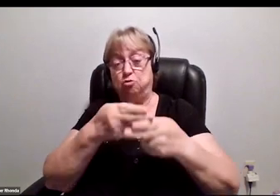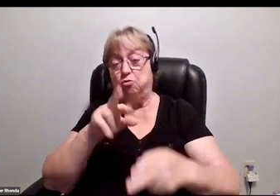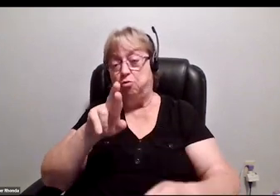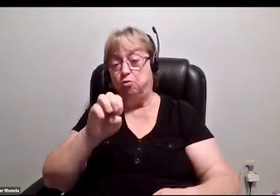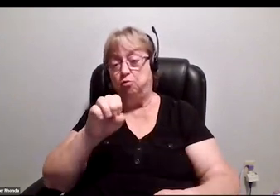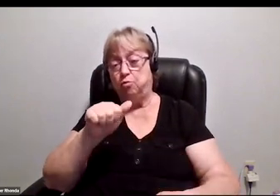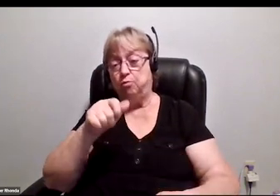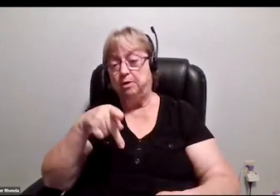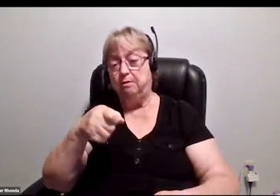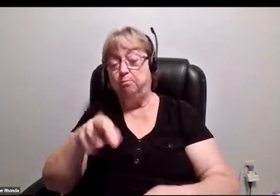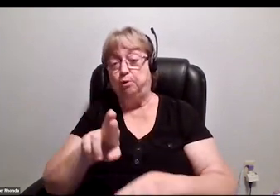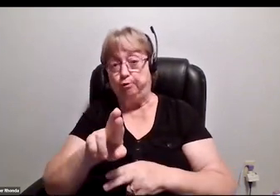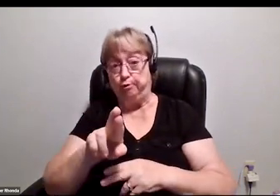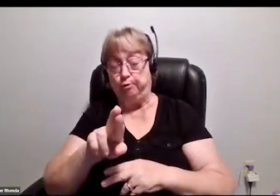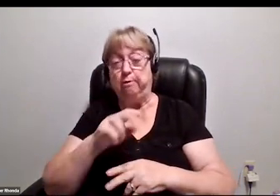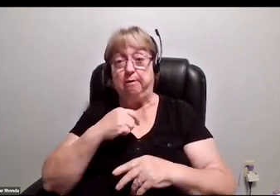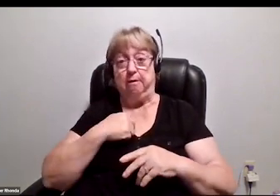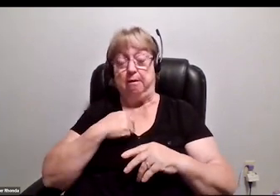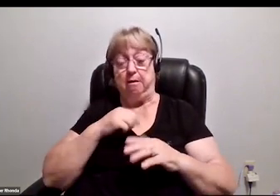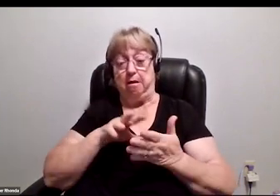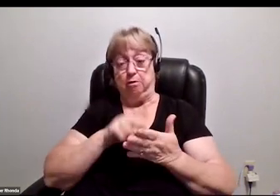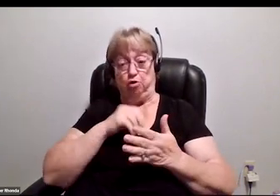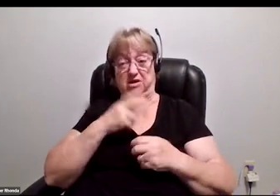which I've learned as a person who is blind, is probably